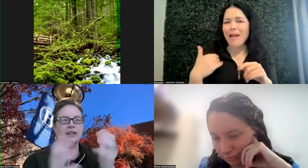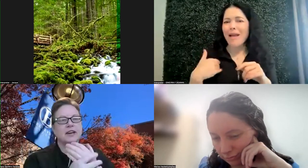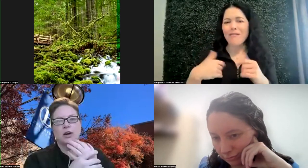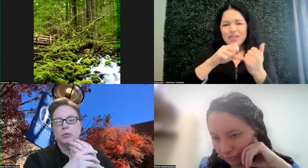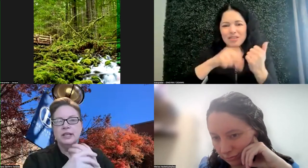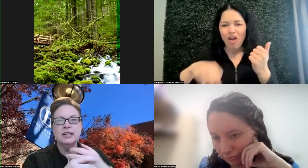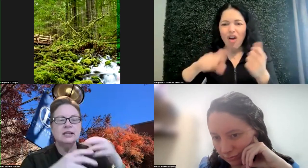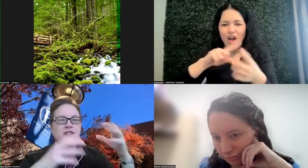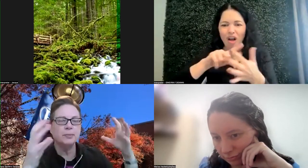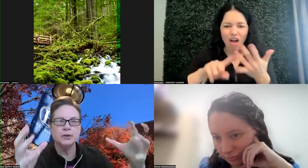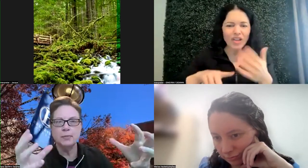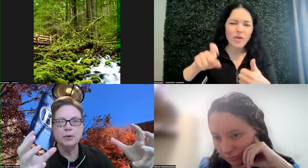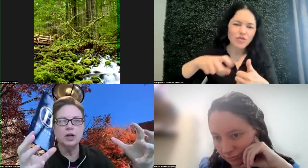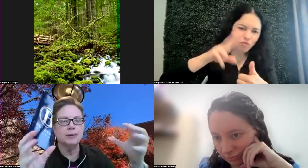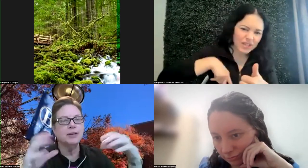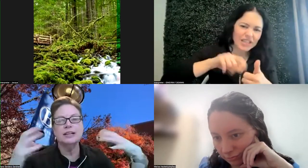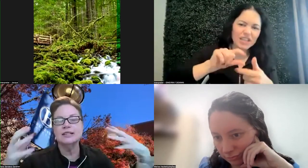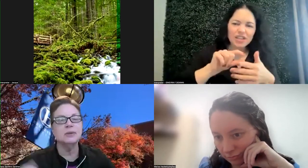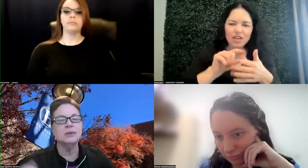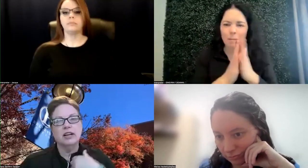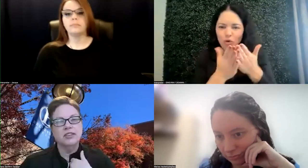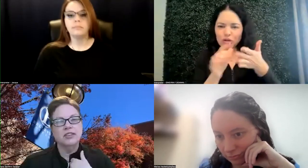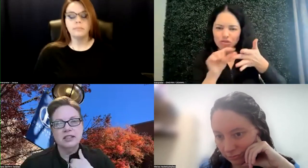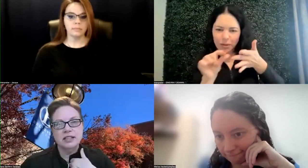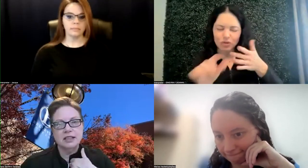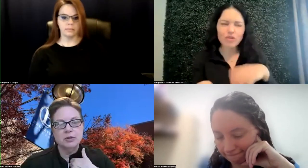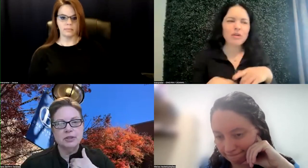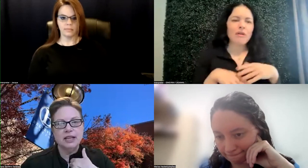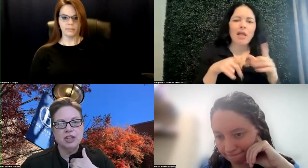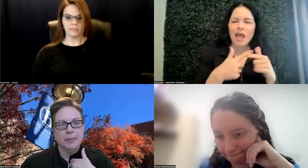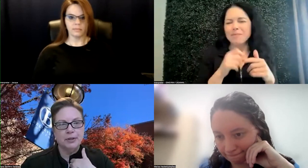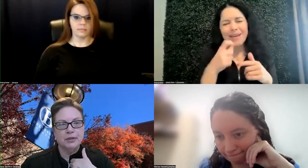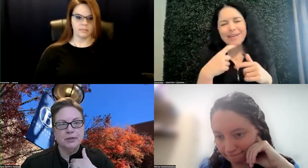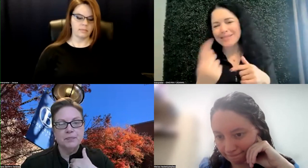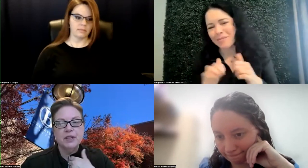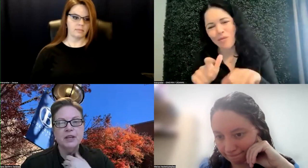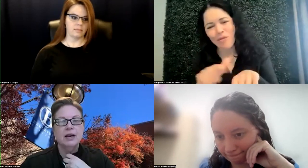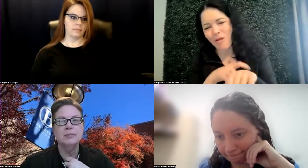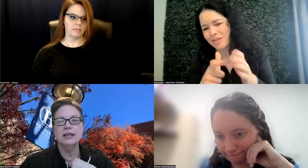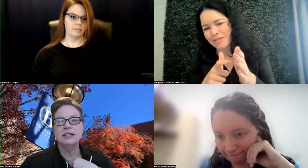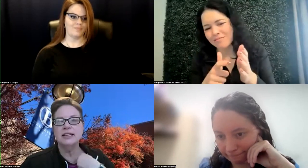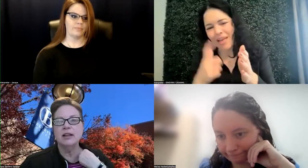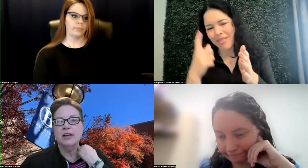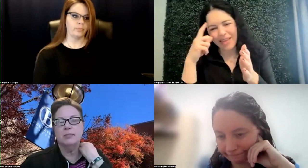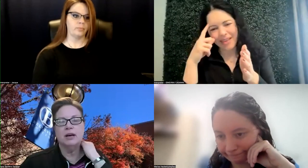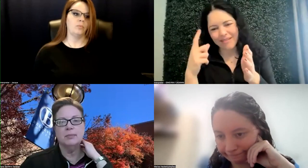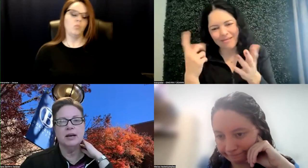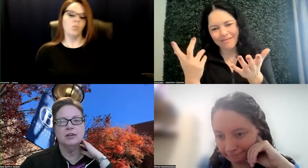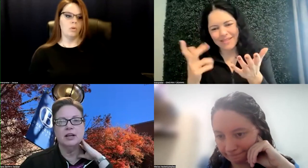they've got to read a chapter in a book. I'm not going to tell them how long I think it's going to take them to read that chapter. I'm not going to tell them how long I